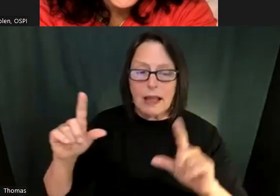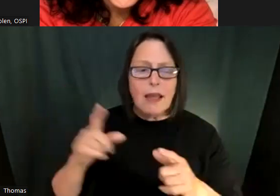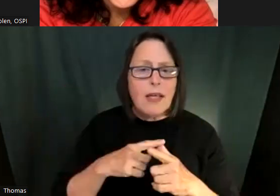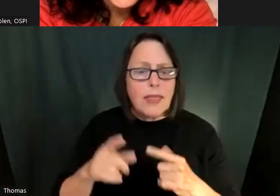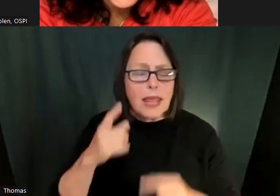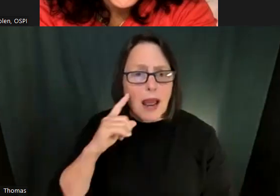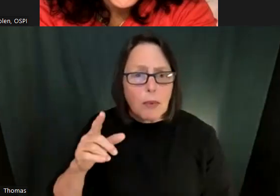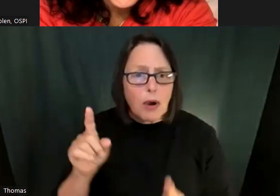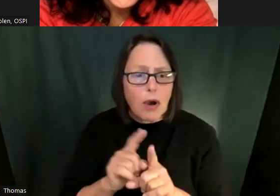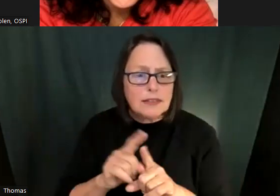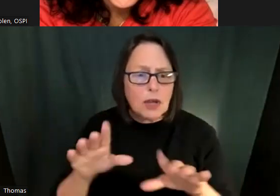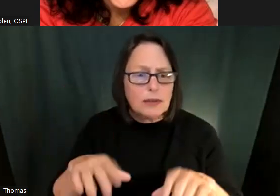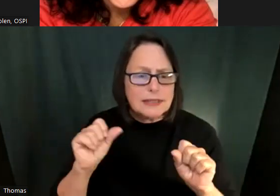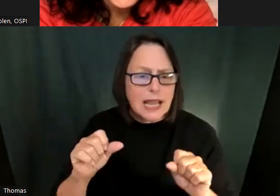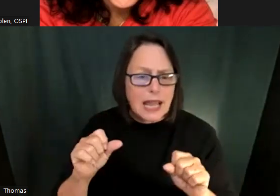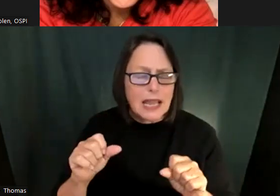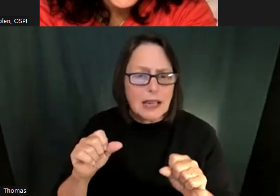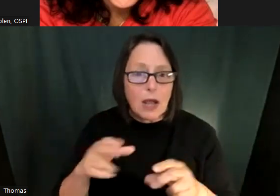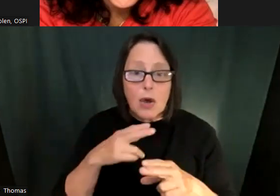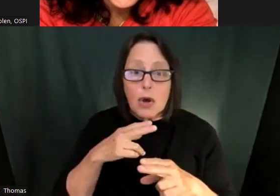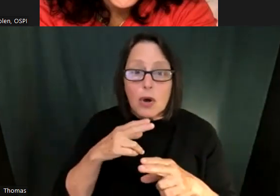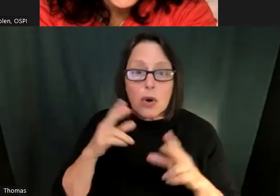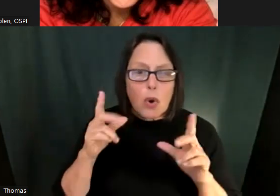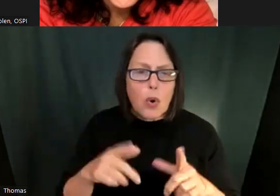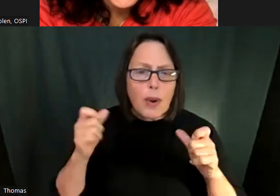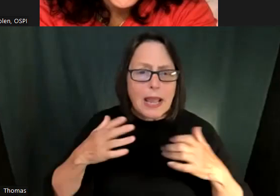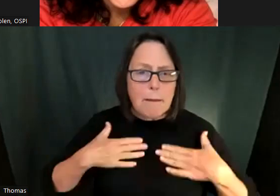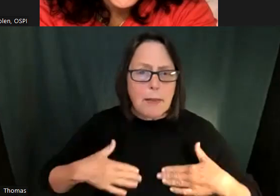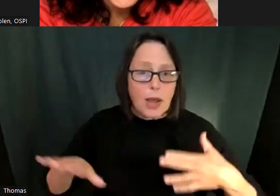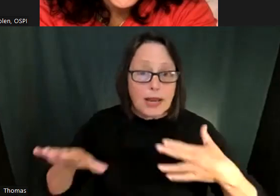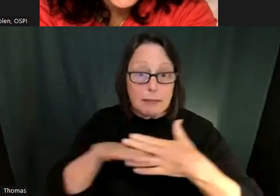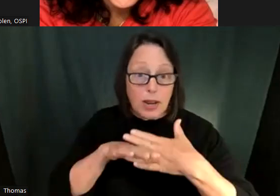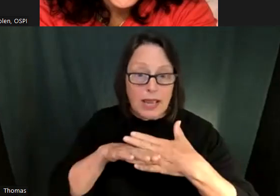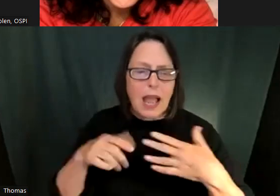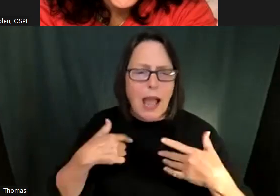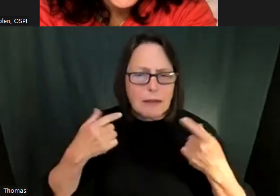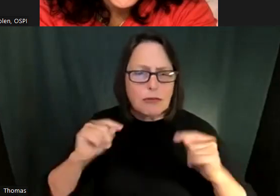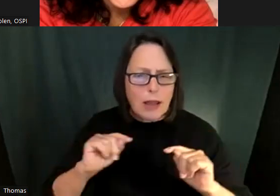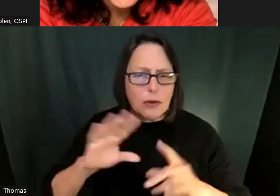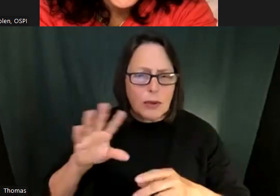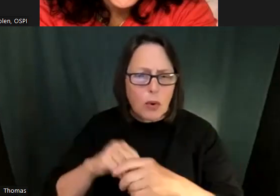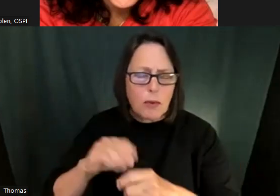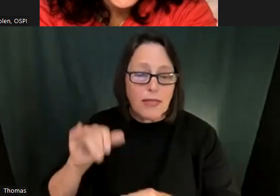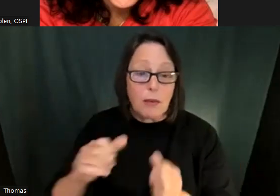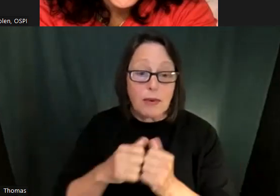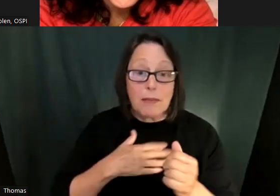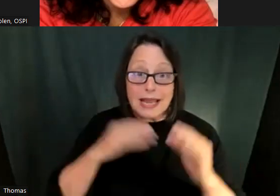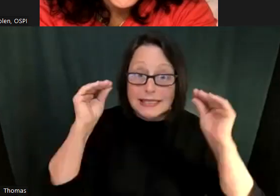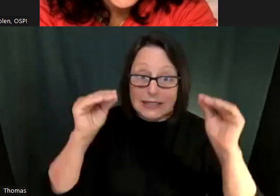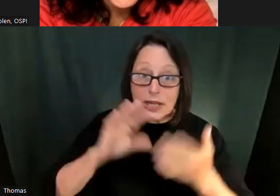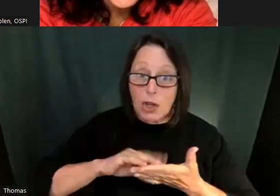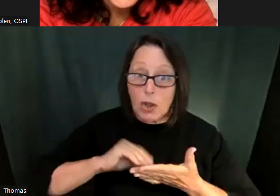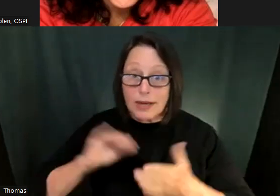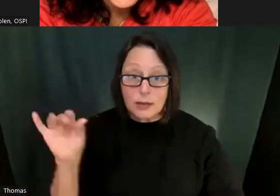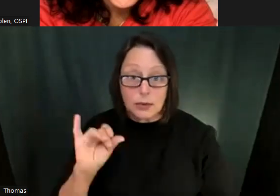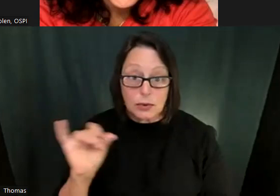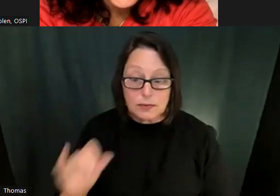Before I go any further, I feel it's important to describe what you're seeing on the screen.